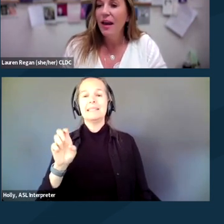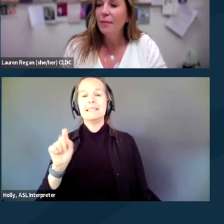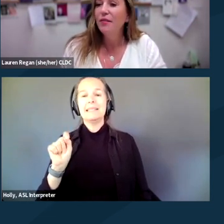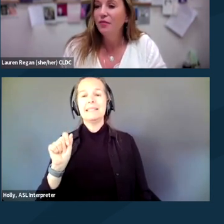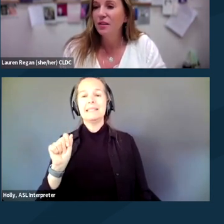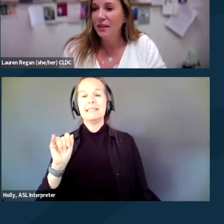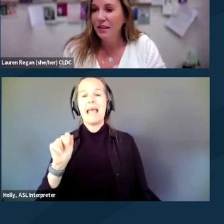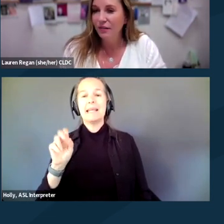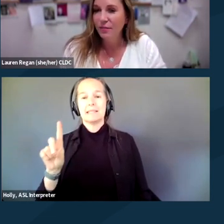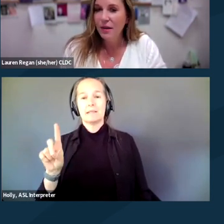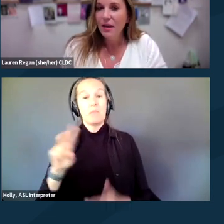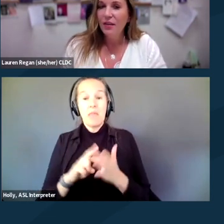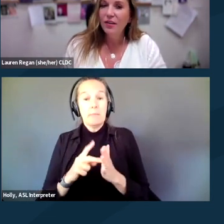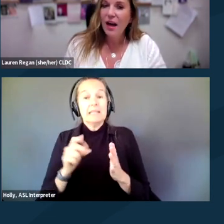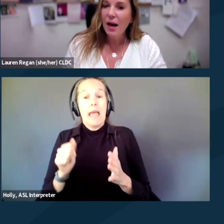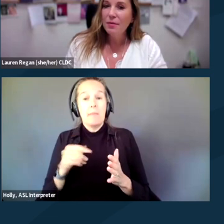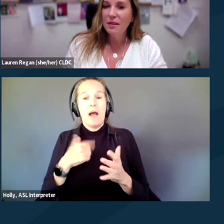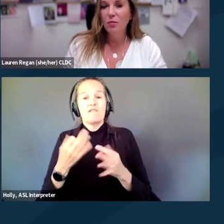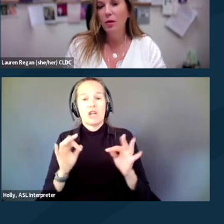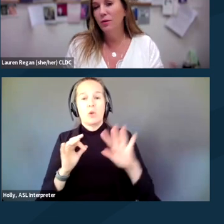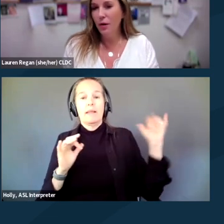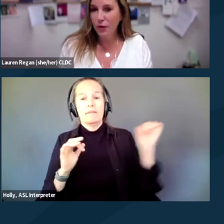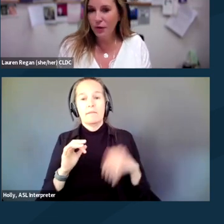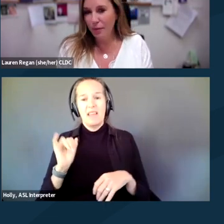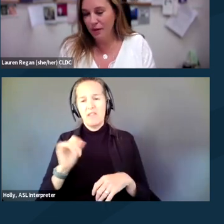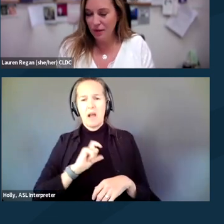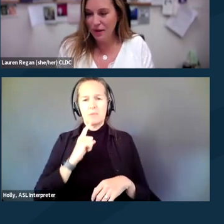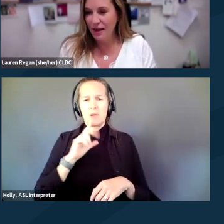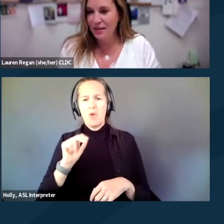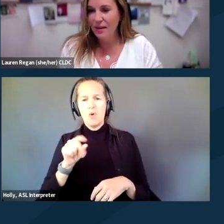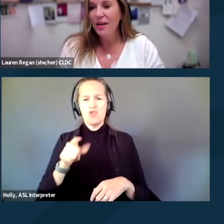am I free to leave? If the cop is like, "Well no, you're not being detained,"